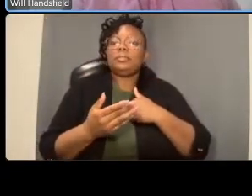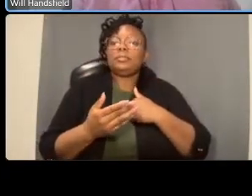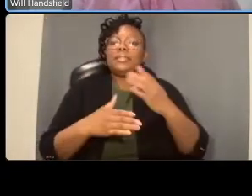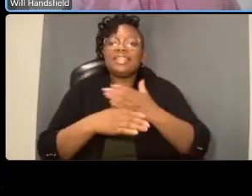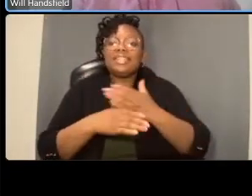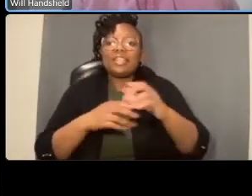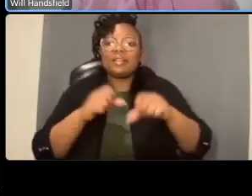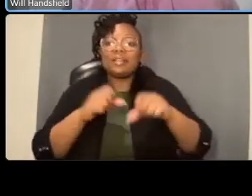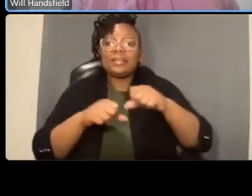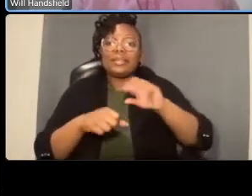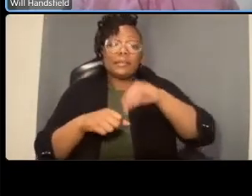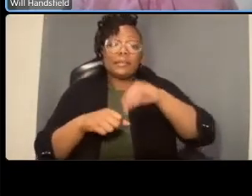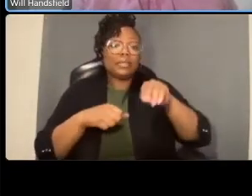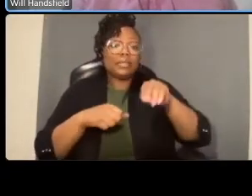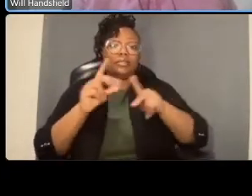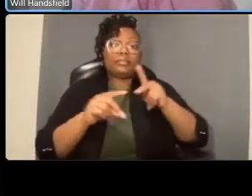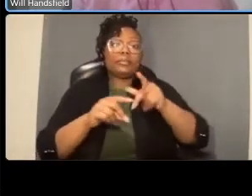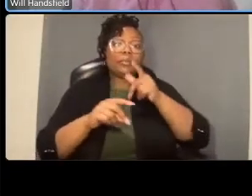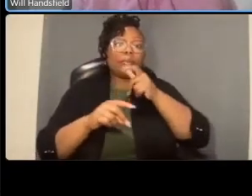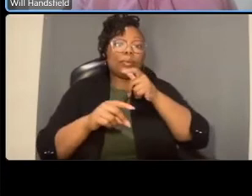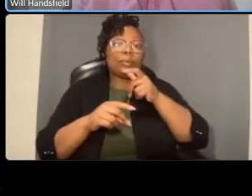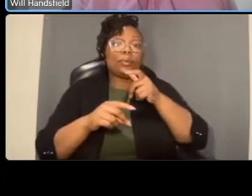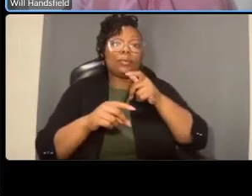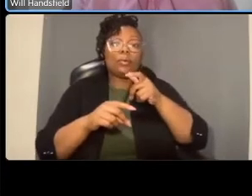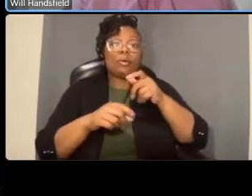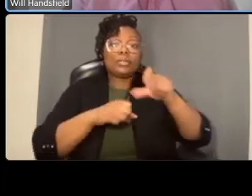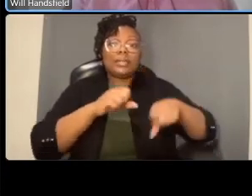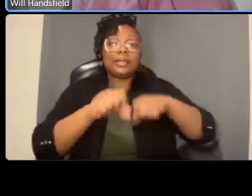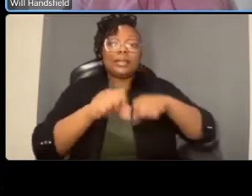uh it does work um we have a couple areas of town that are you know approaching